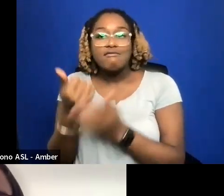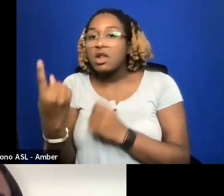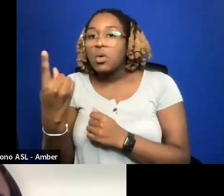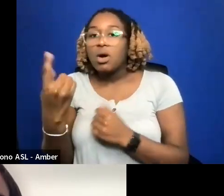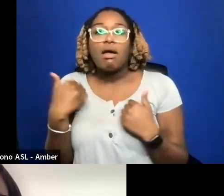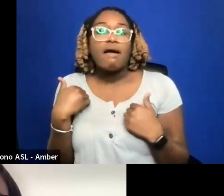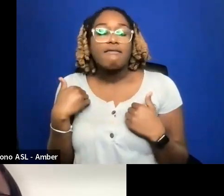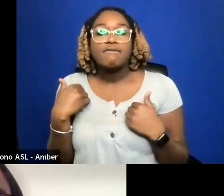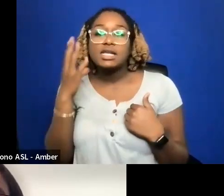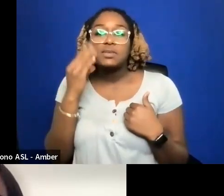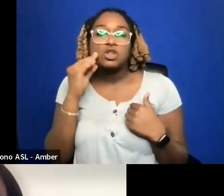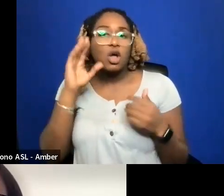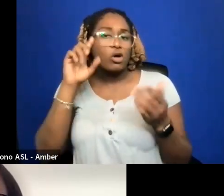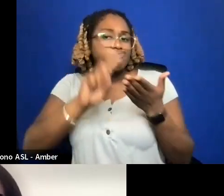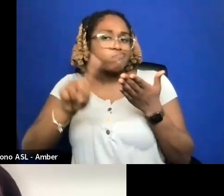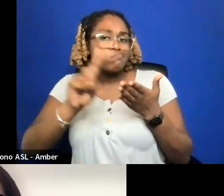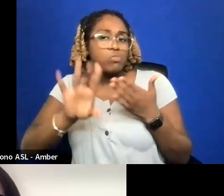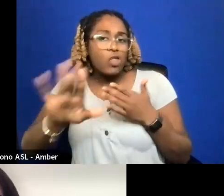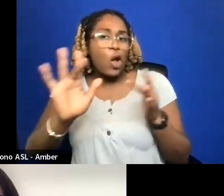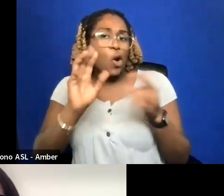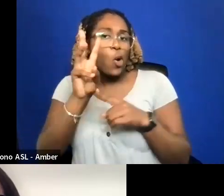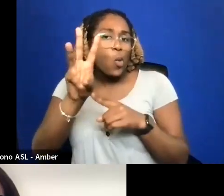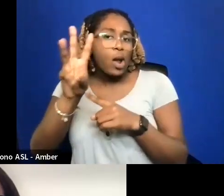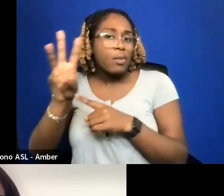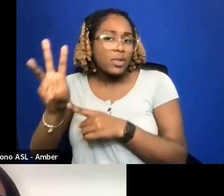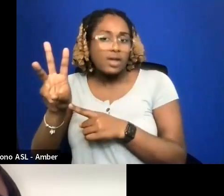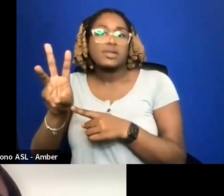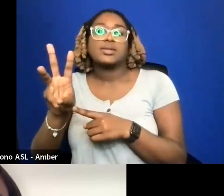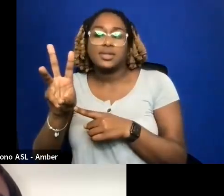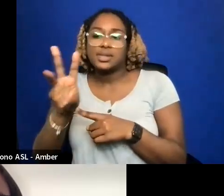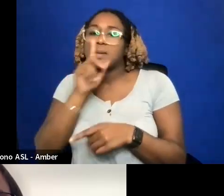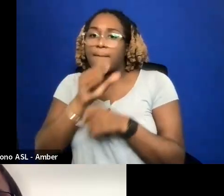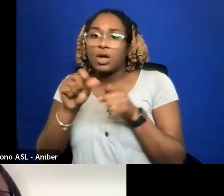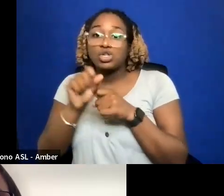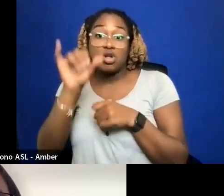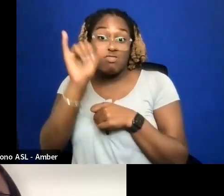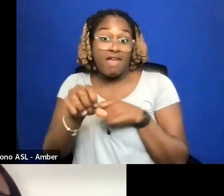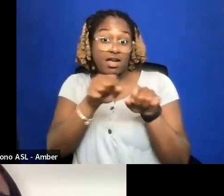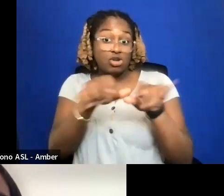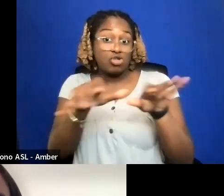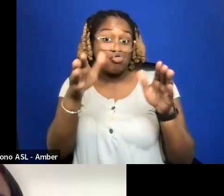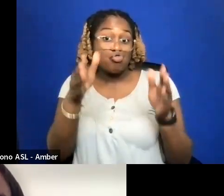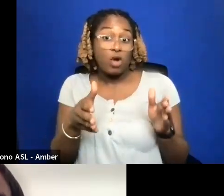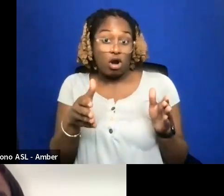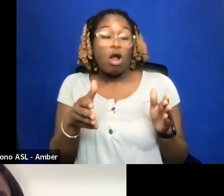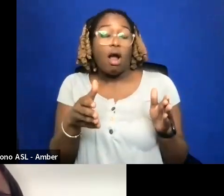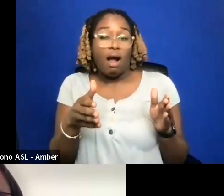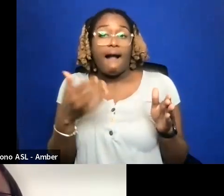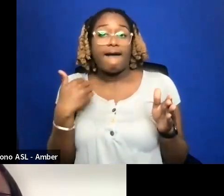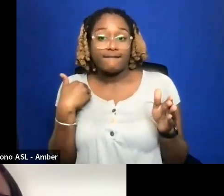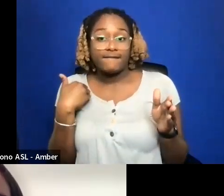I WOULD LOOK THROUGH THEIR WEBSITE TO MAKE SURE THAT YOU HAVE -- THAT THAT DISTRIBUTOR HAS DONE WORK